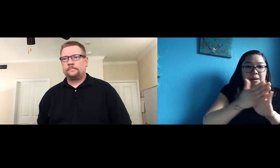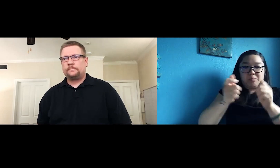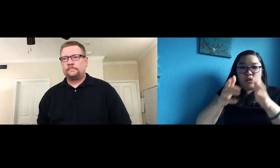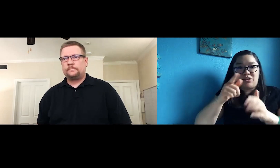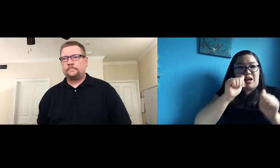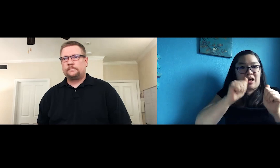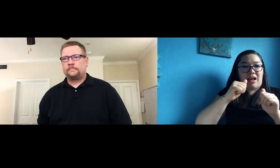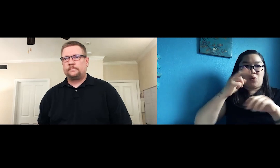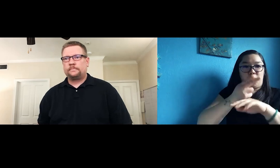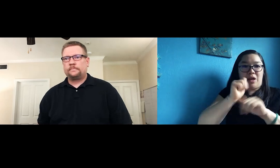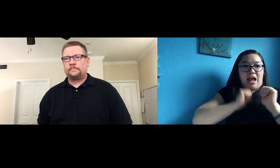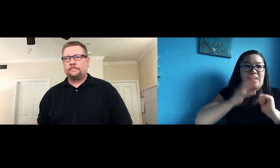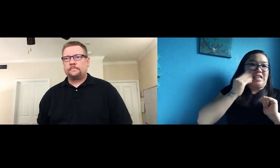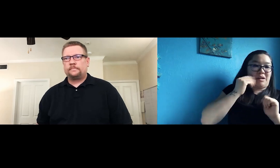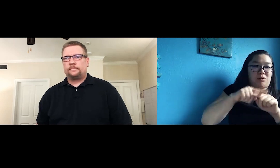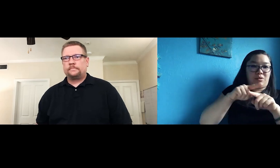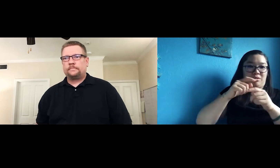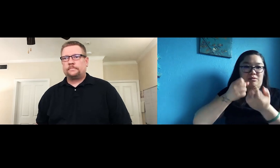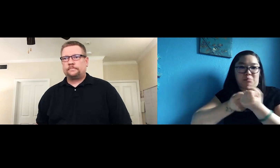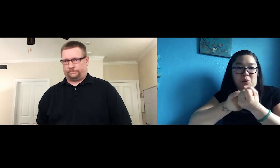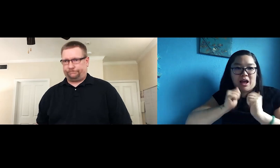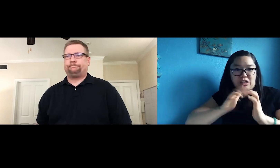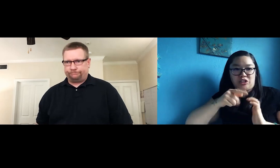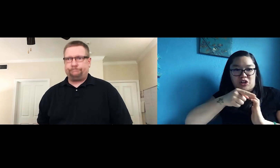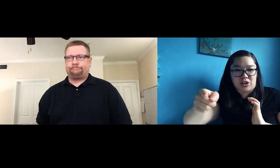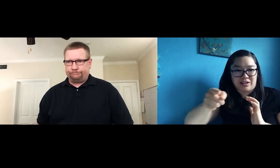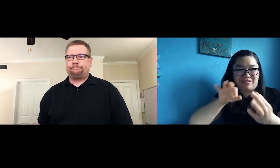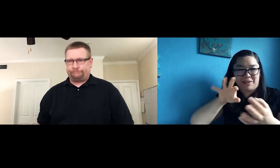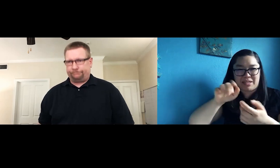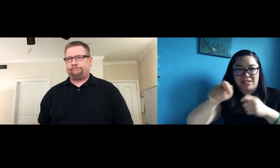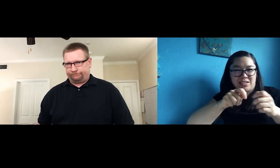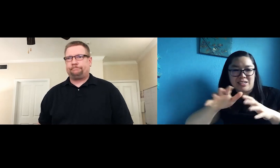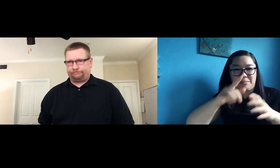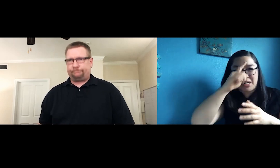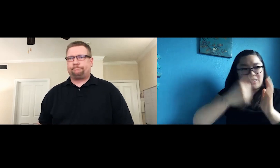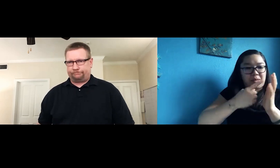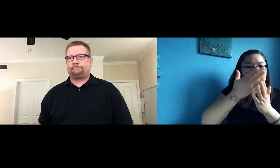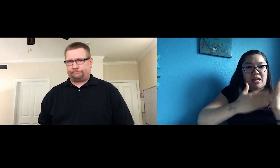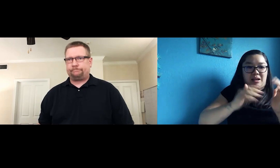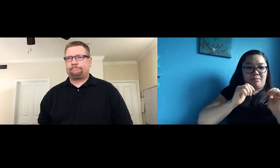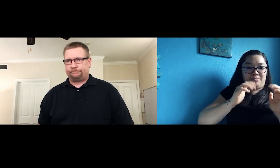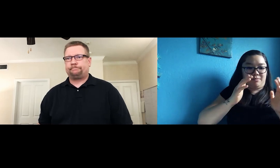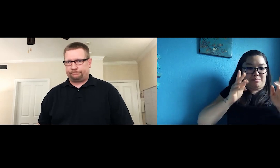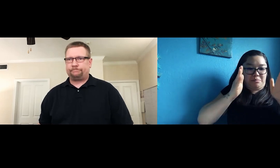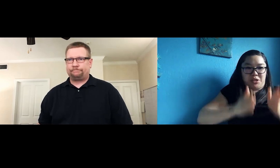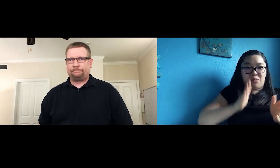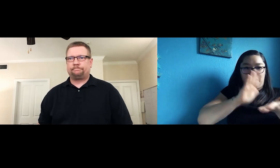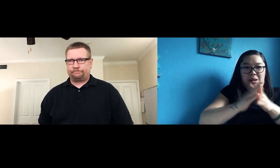become a director, you use your acting experience while directing to support the actors when giving them feedback or notes. Because sometimes somebody